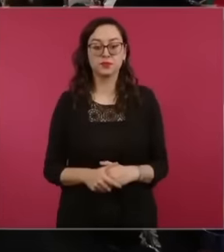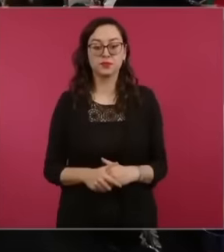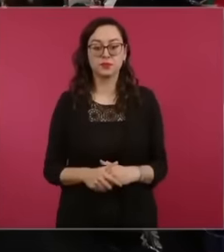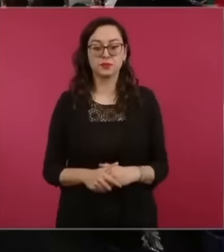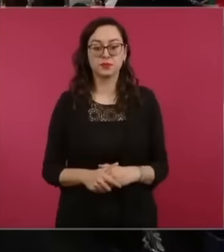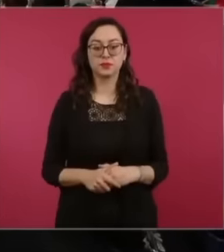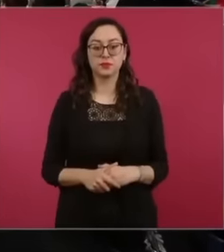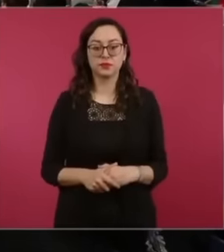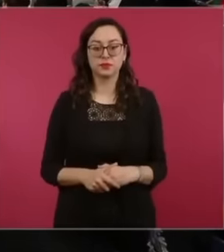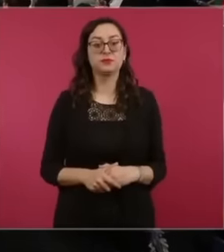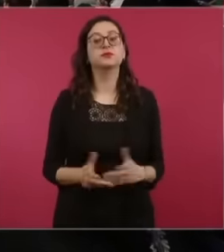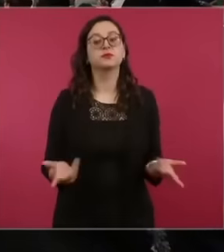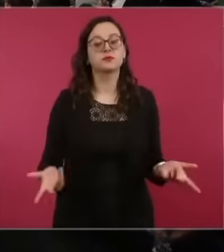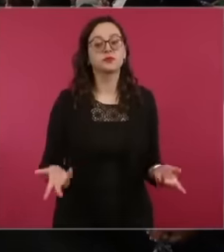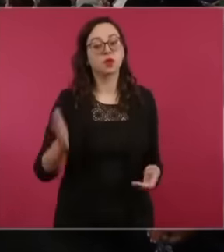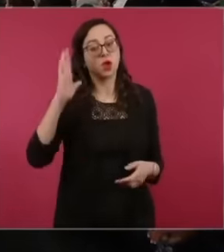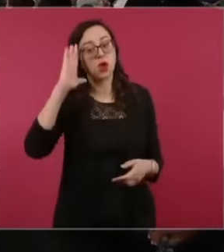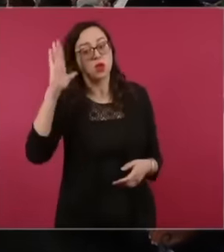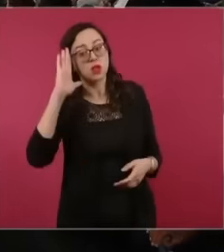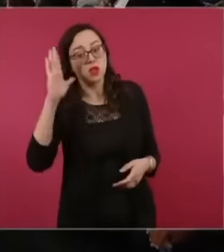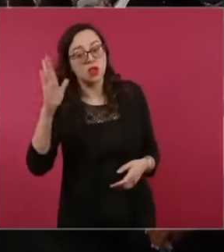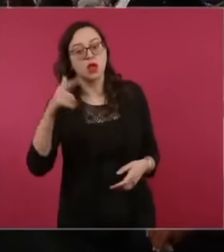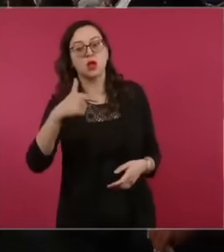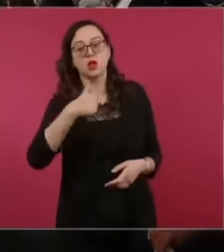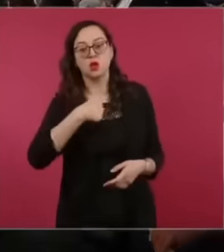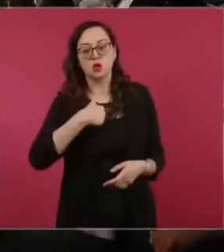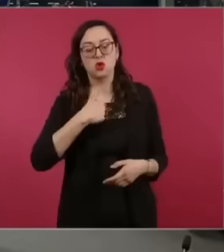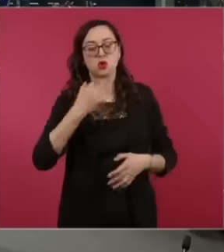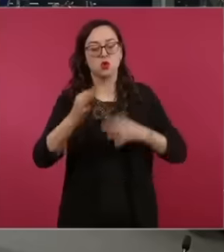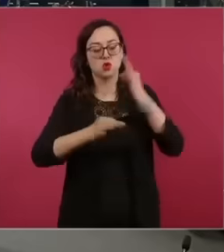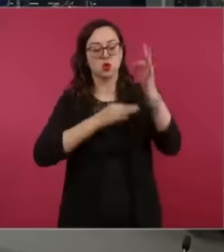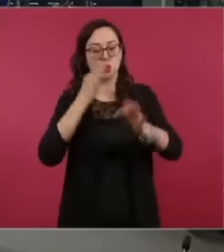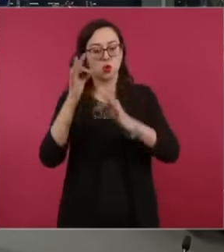side president Carlos Guzmán from cu media telecommunications this news Well with